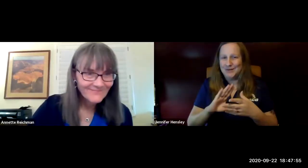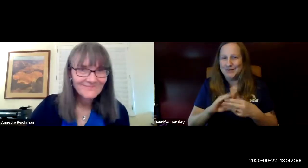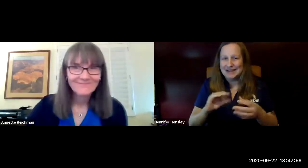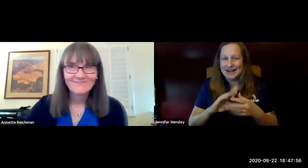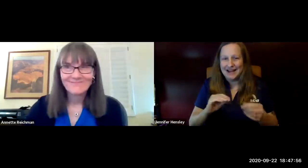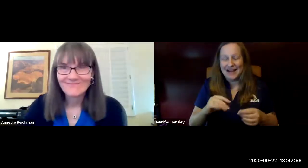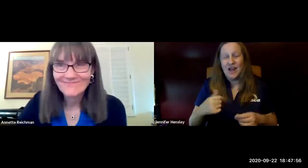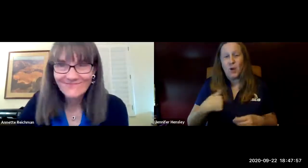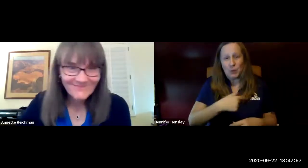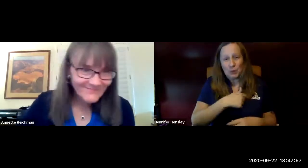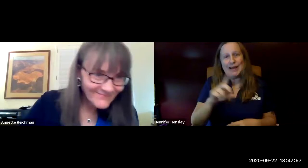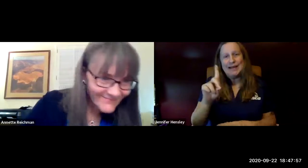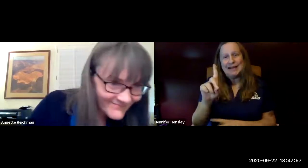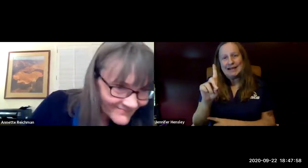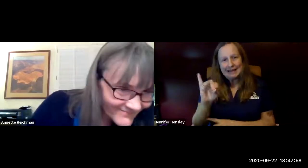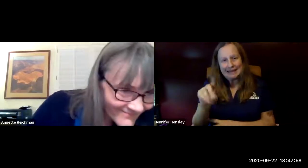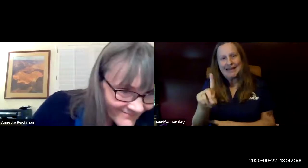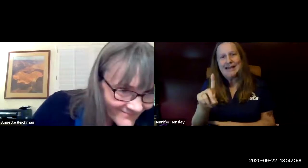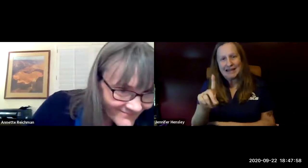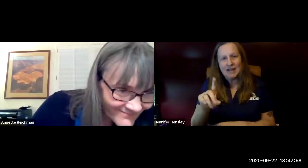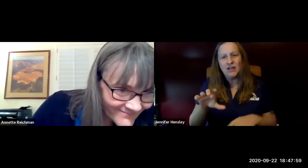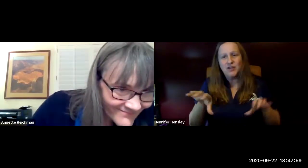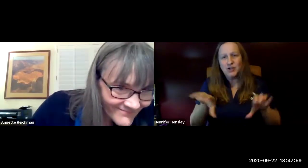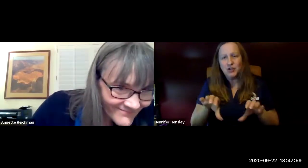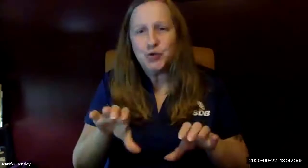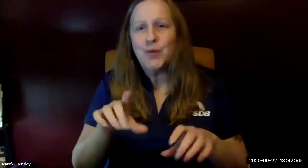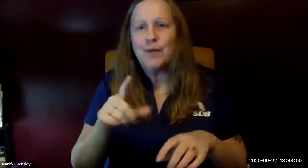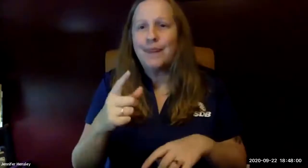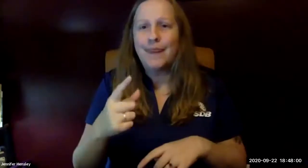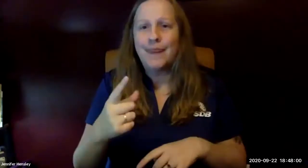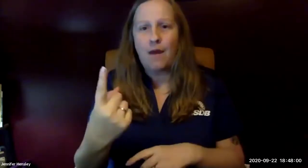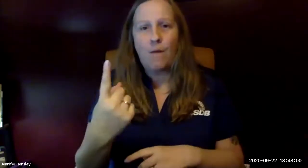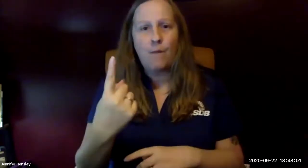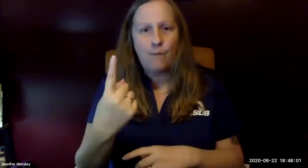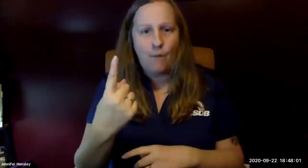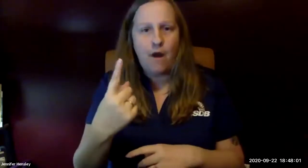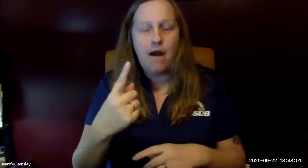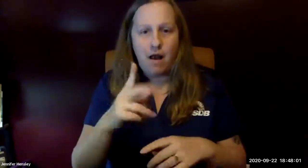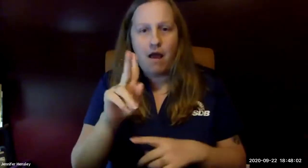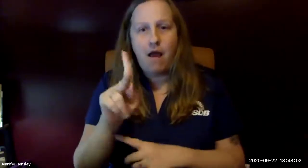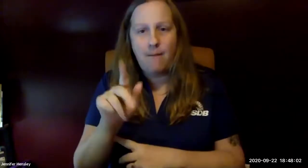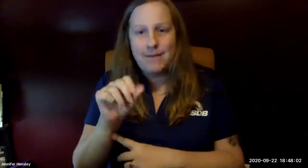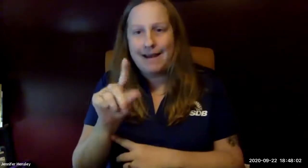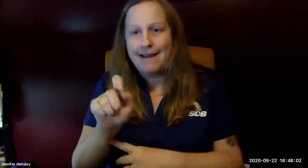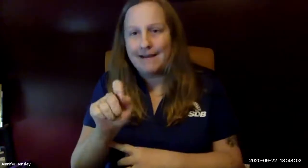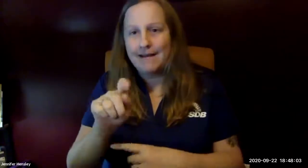jennifer here i was planning to say that we did do